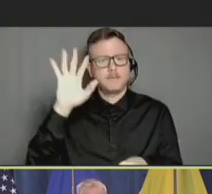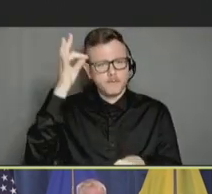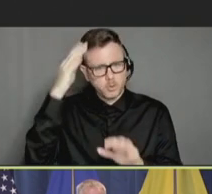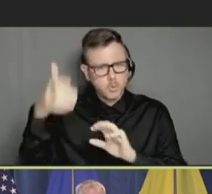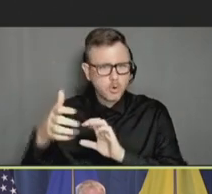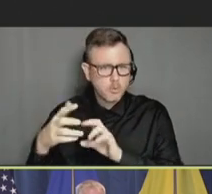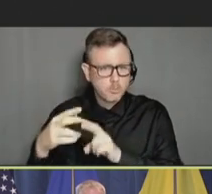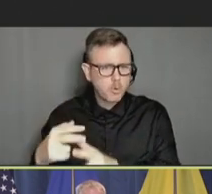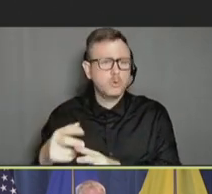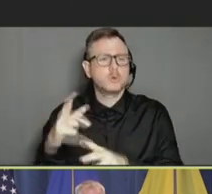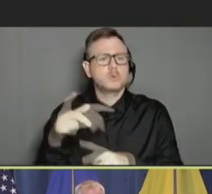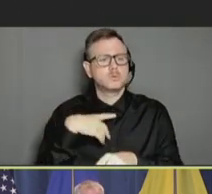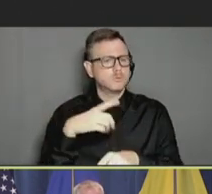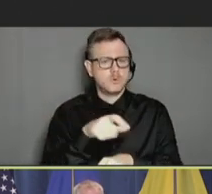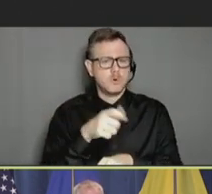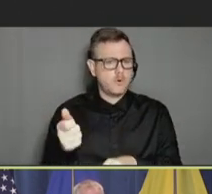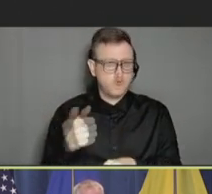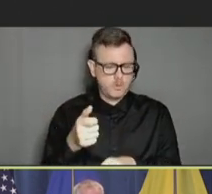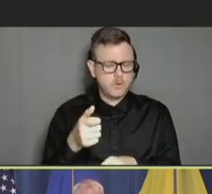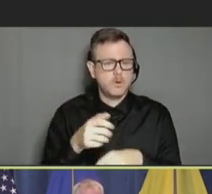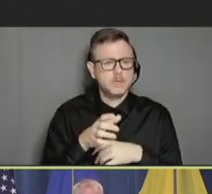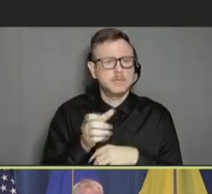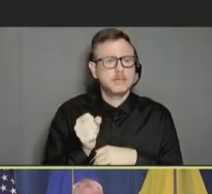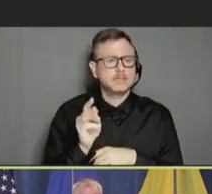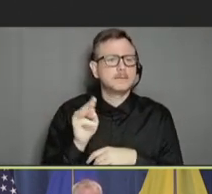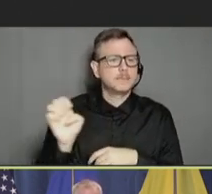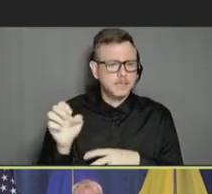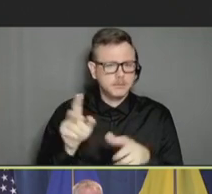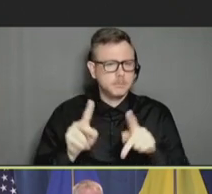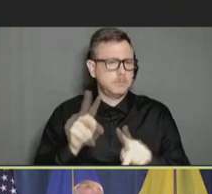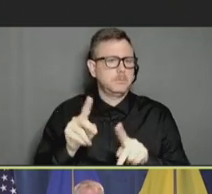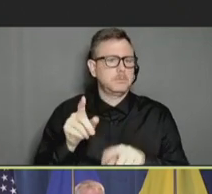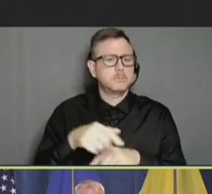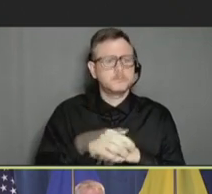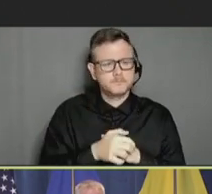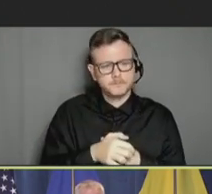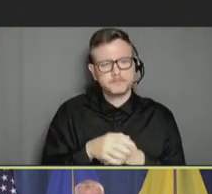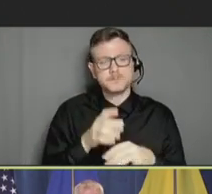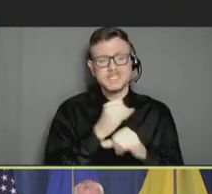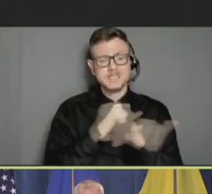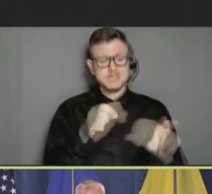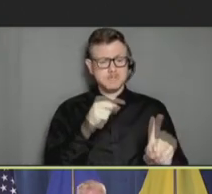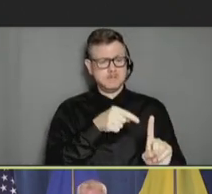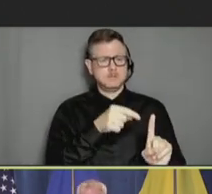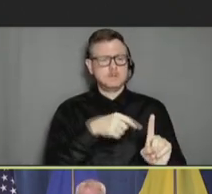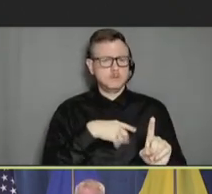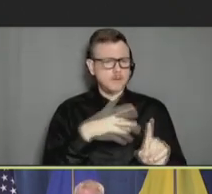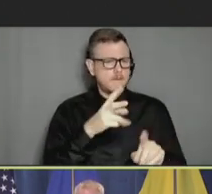of data. It was important that we remain independence. The VaST members discussed the findings independently